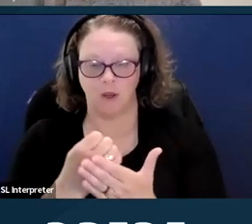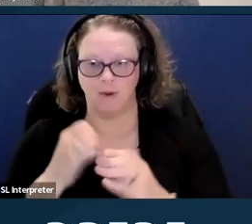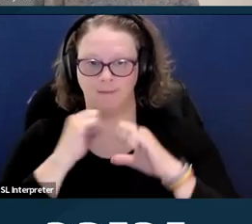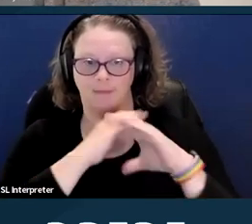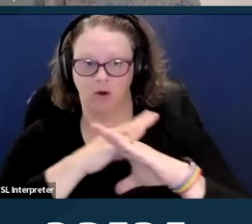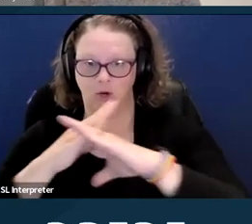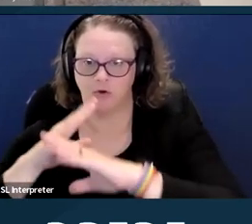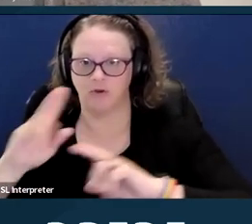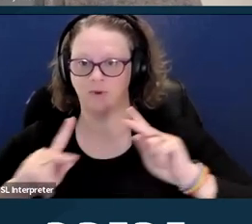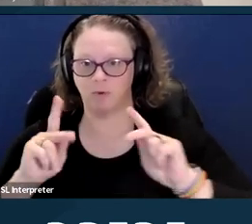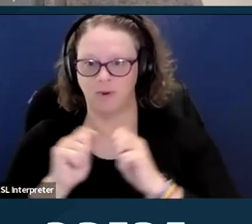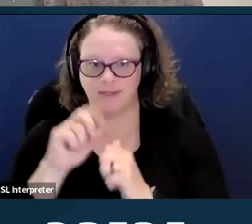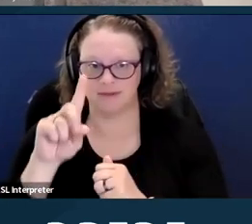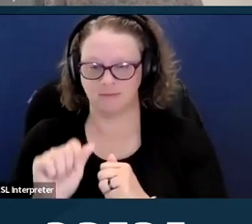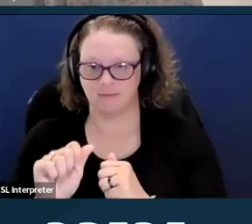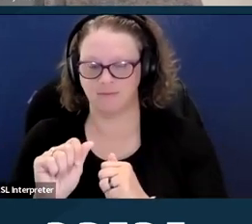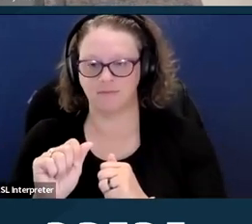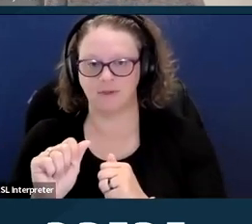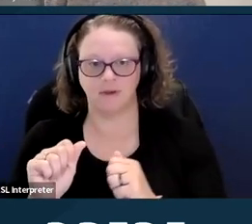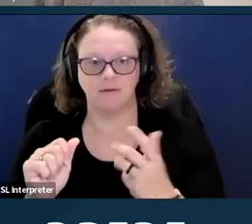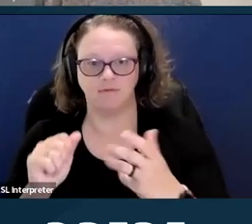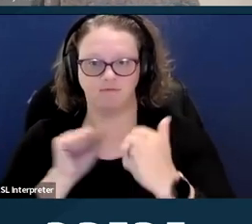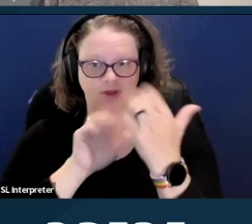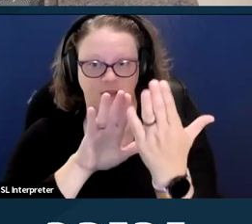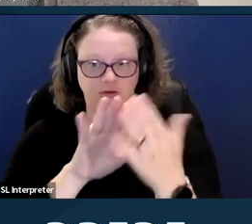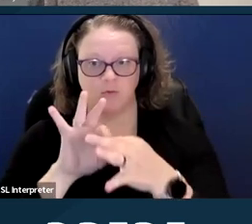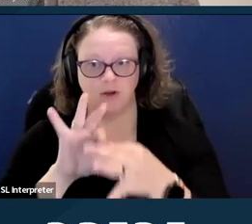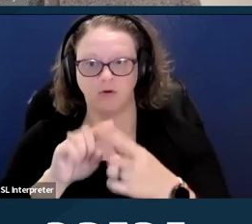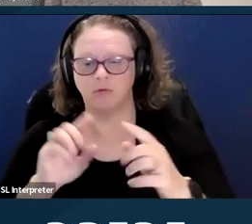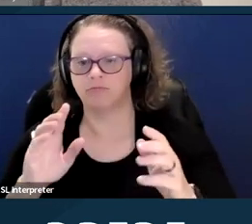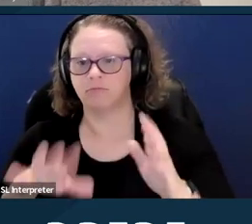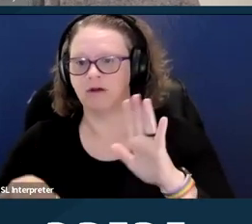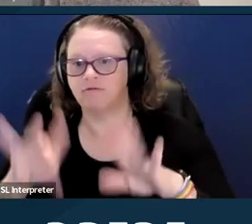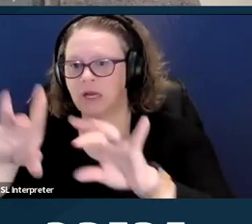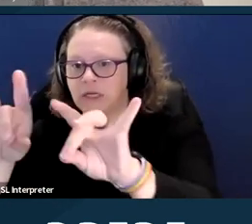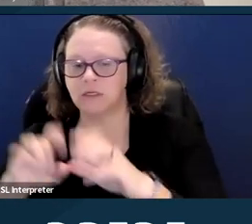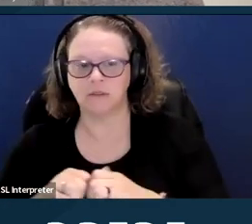when seeking sexual and reproductive healthcare. So the cost of an abortion